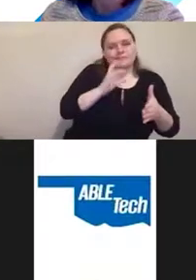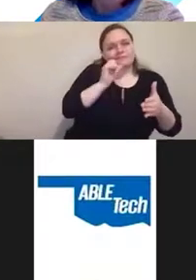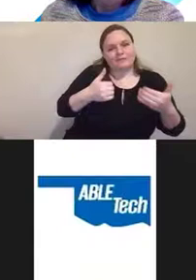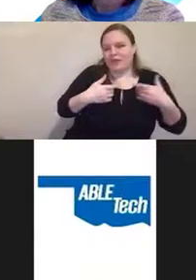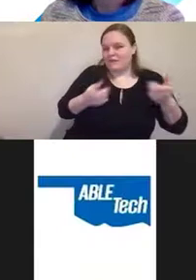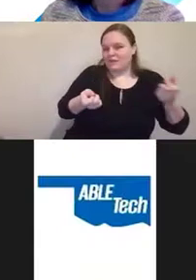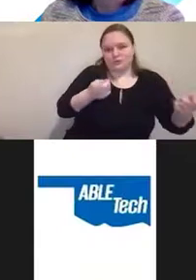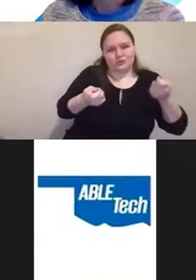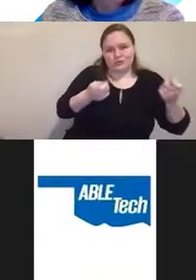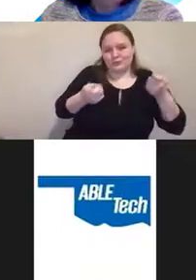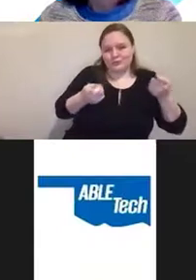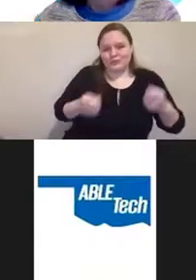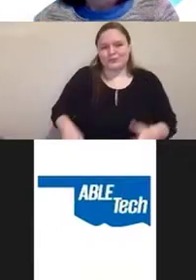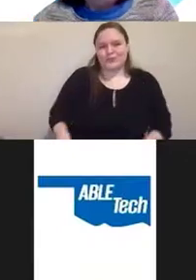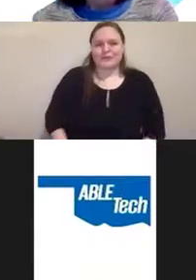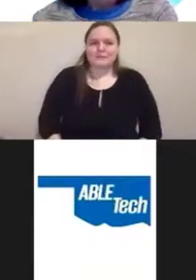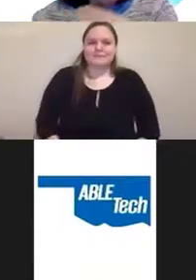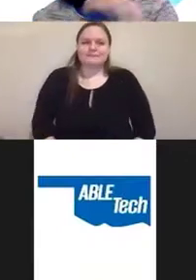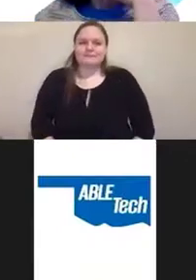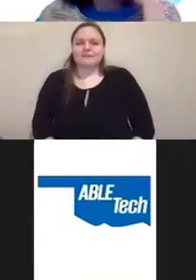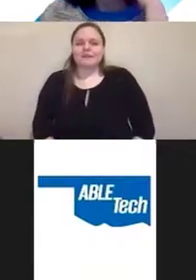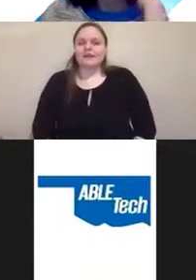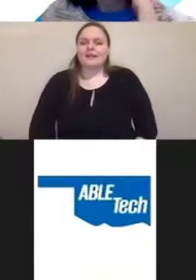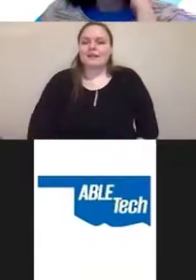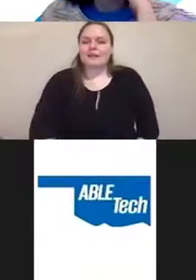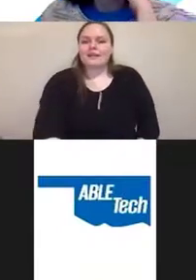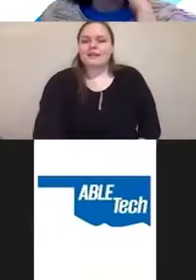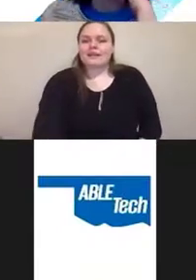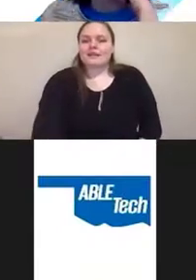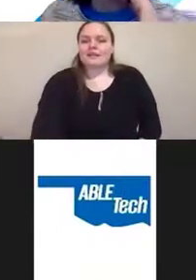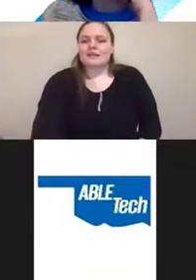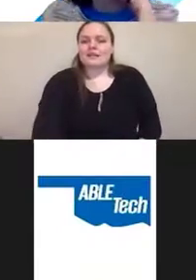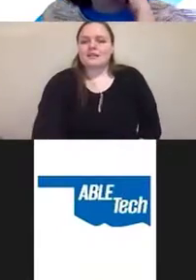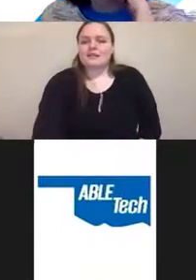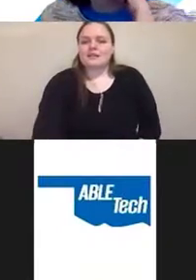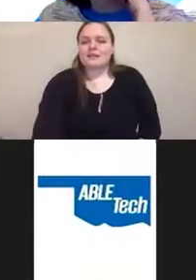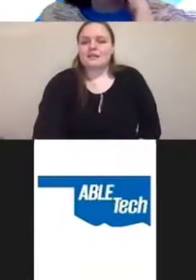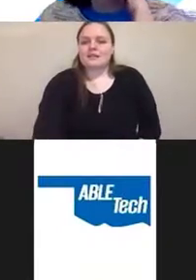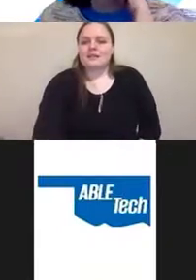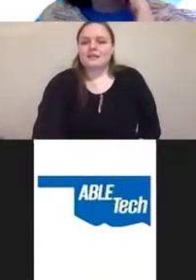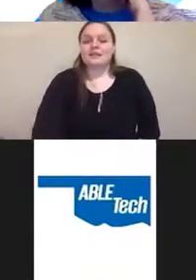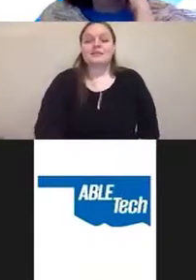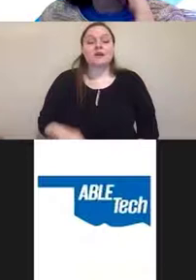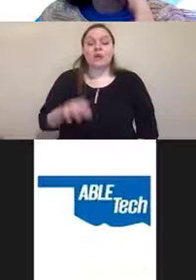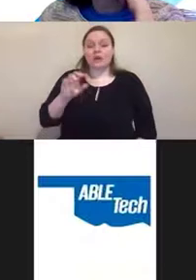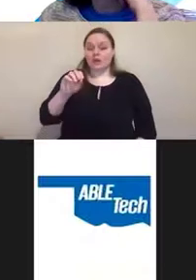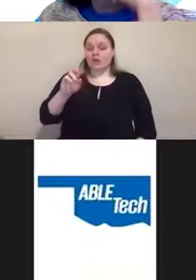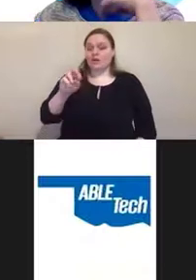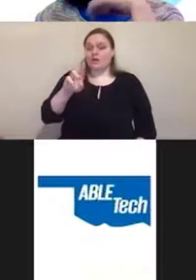So overlays, one of the reasons why they've got such a bad reputation,